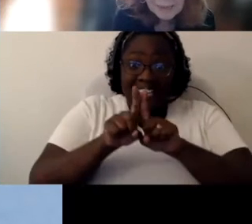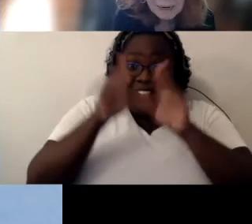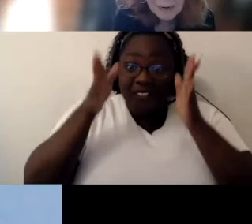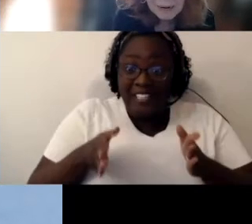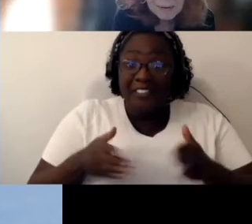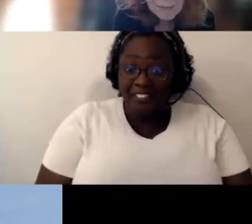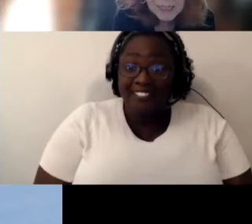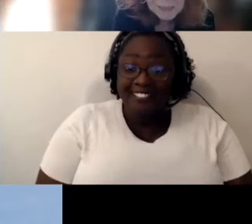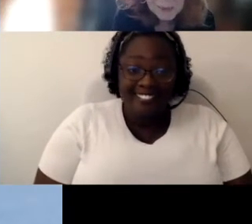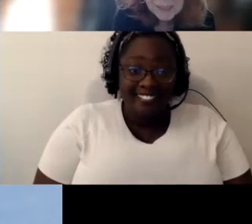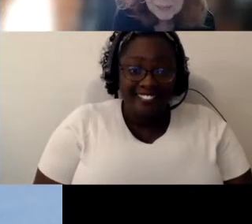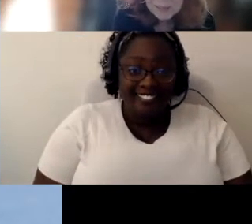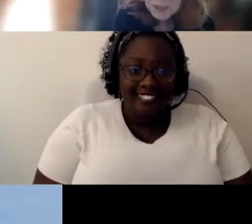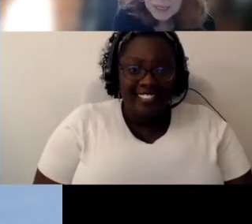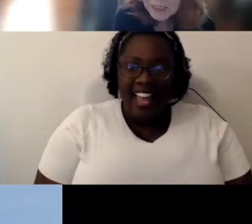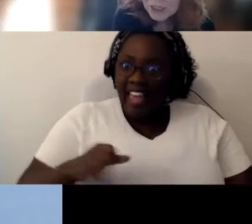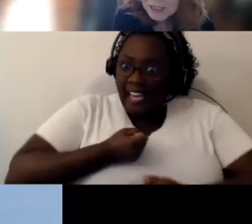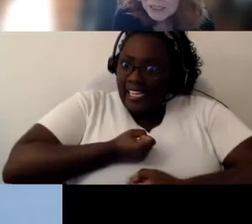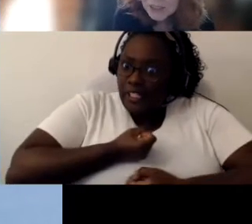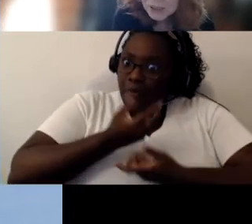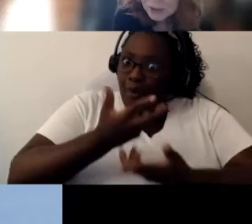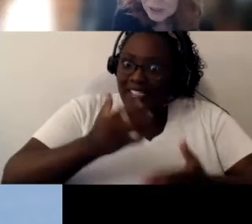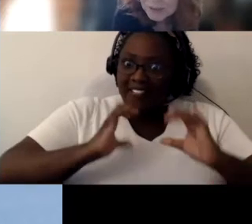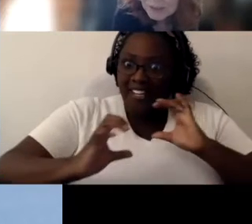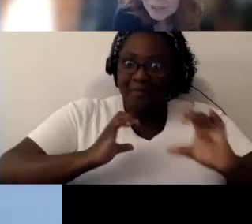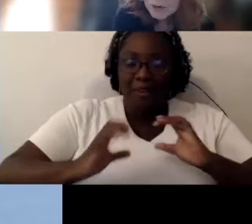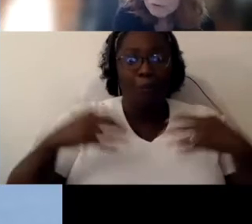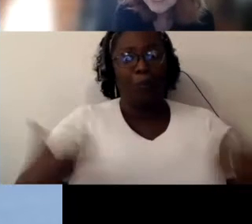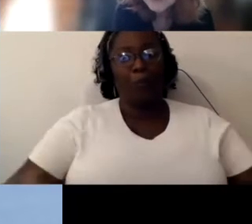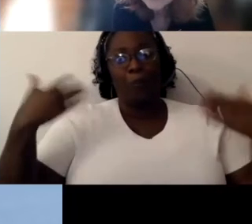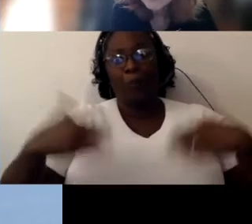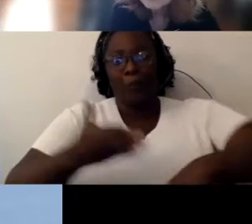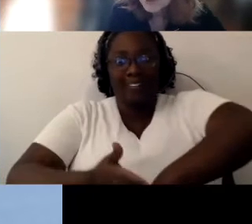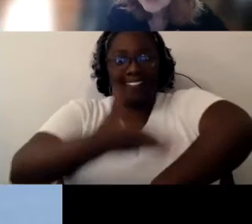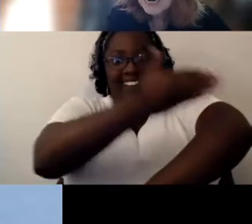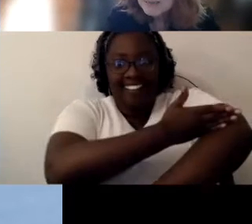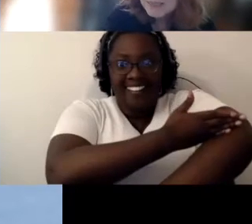And um the expressive communication is huge, you know, if we can get pulled out because